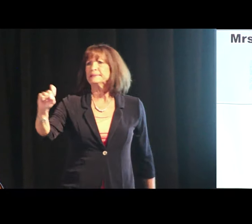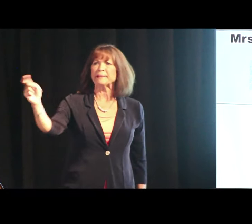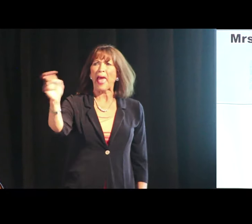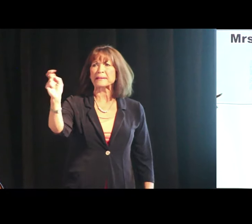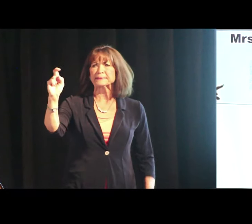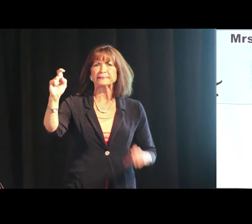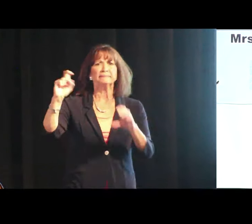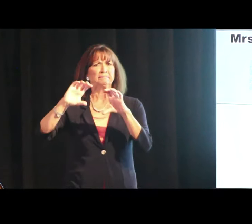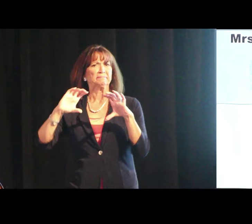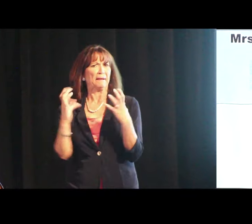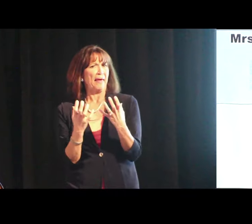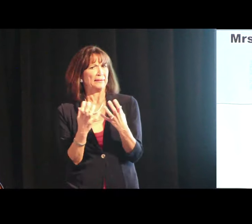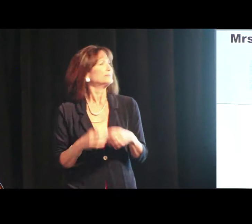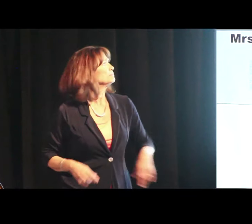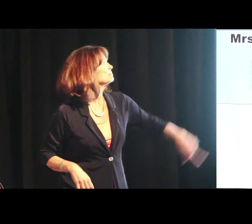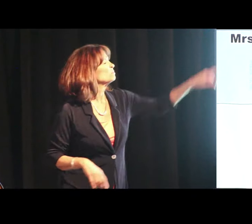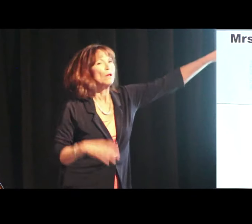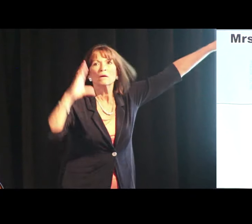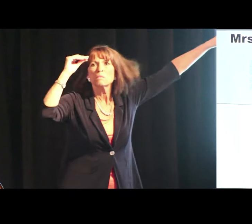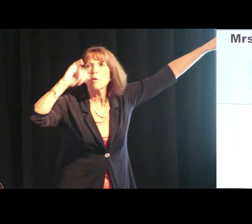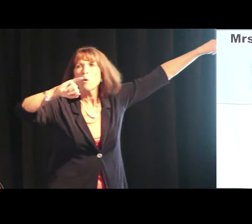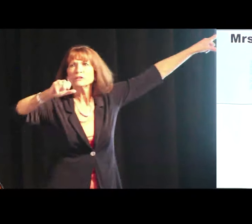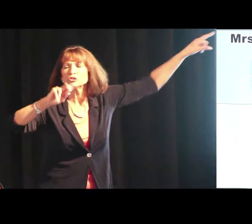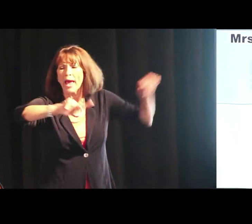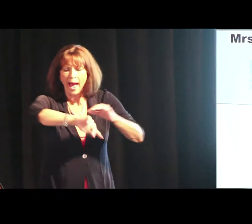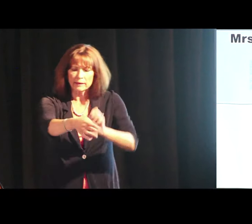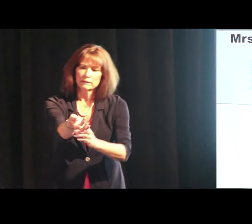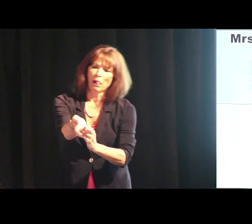Come in to Mrs. X’s classroom. Oh, boy.